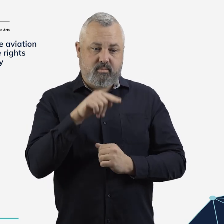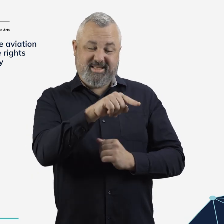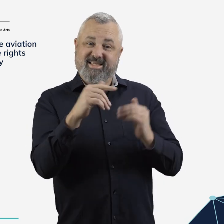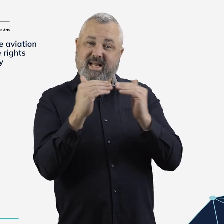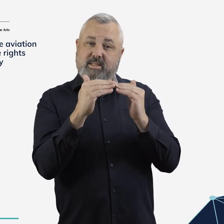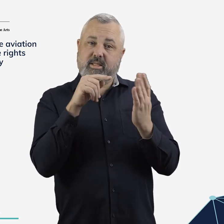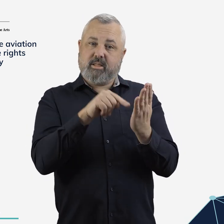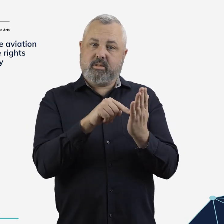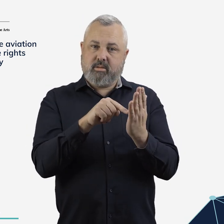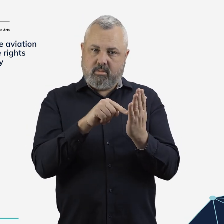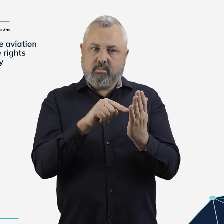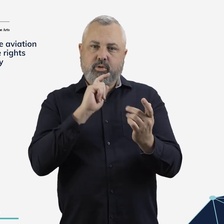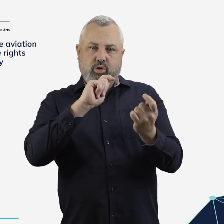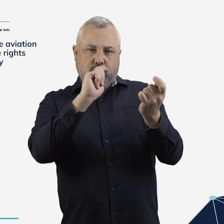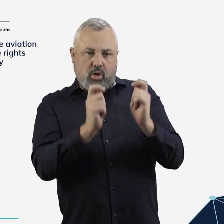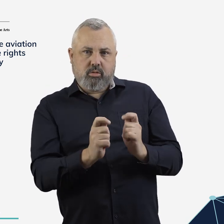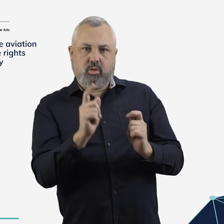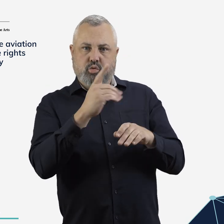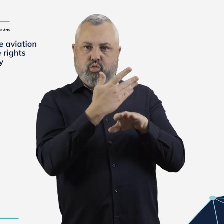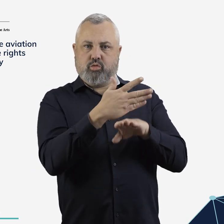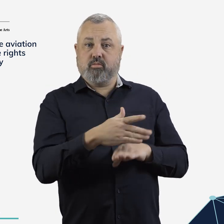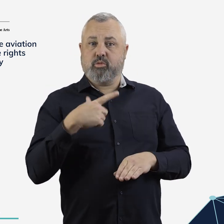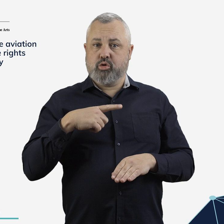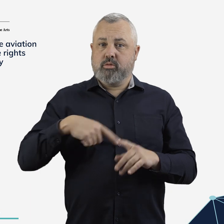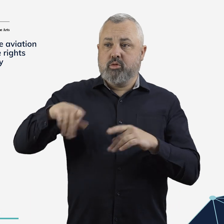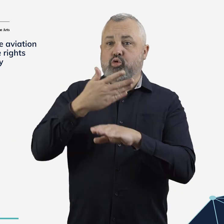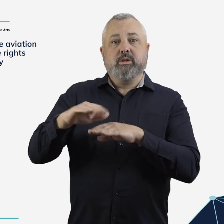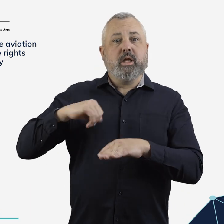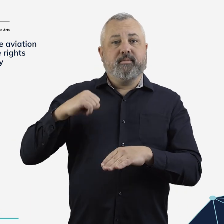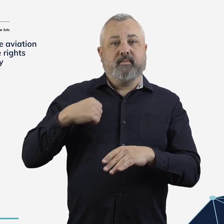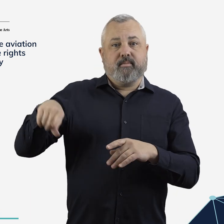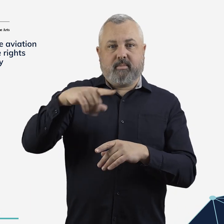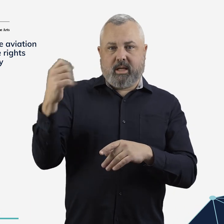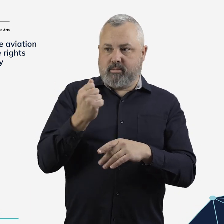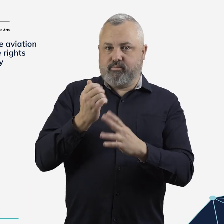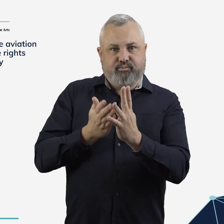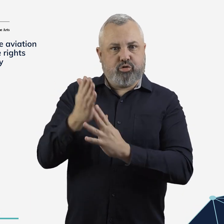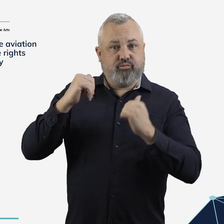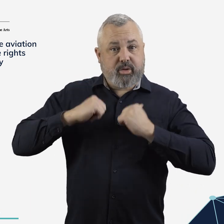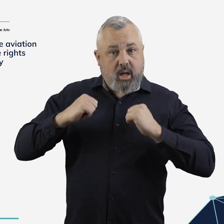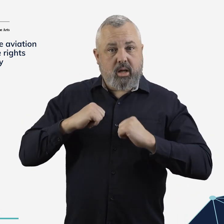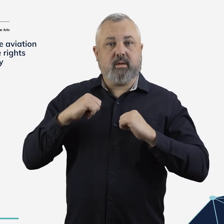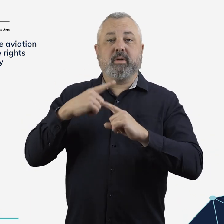These changes will introduce requirements for staff training and require improvements to the